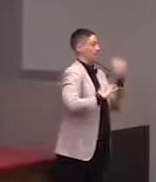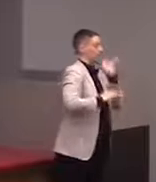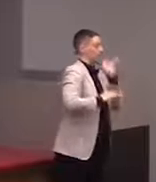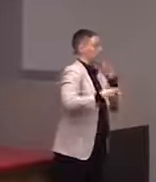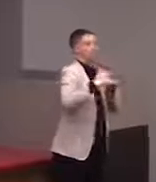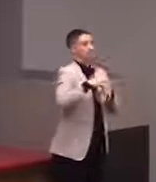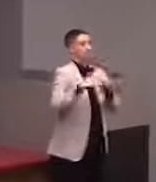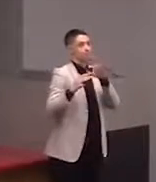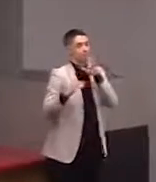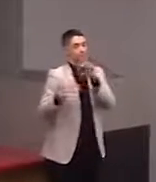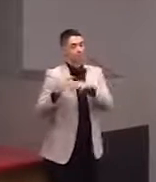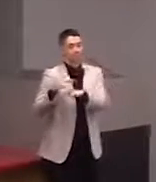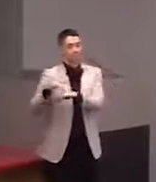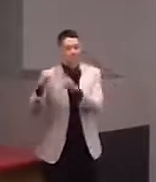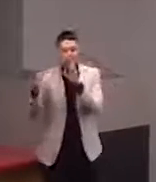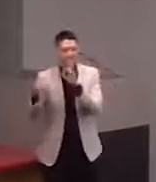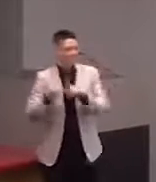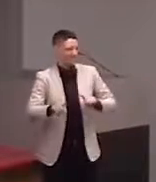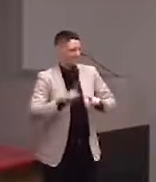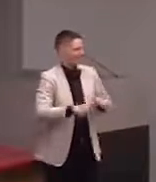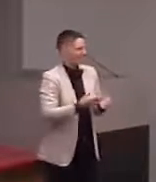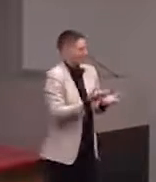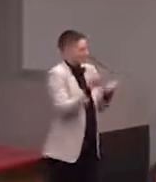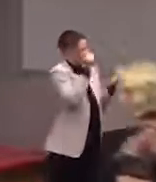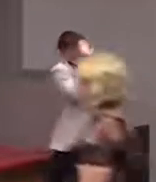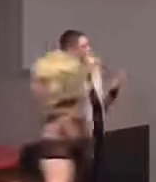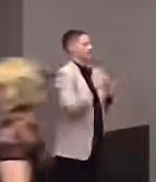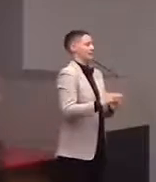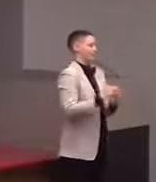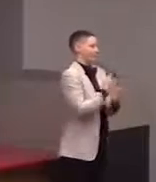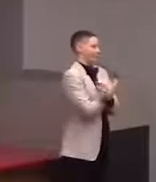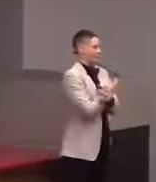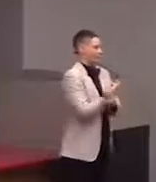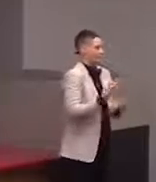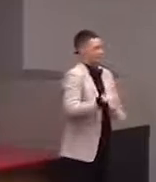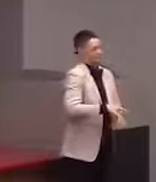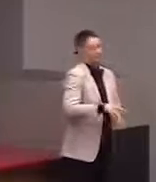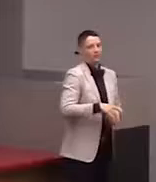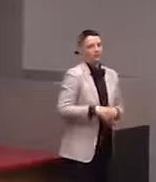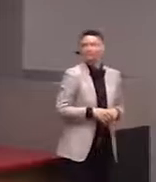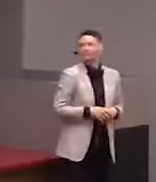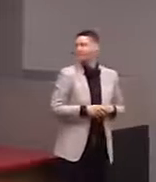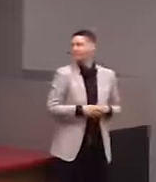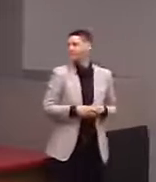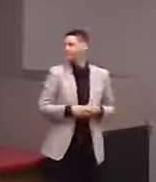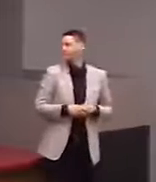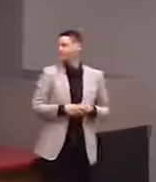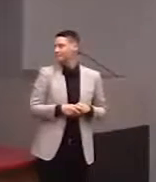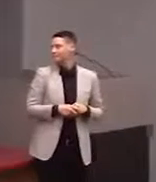and it's on the tablet. Whenever you get the chance, you can pass that.